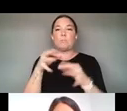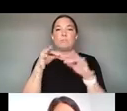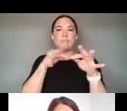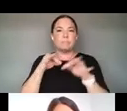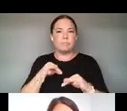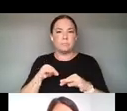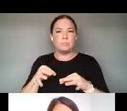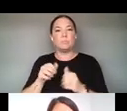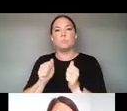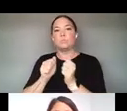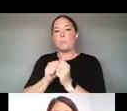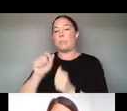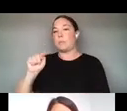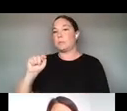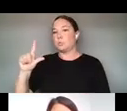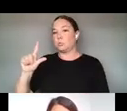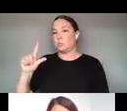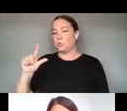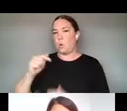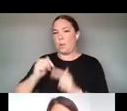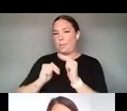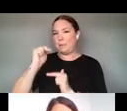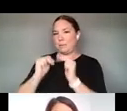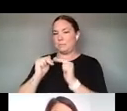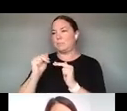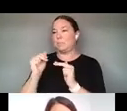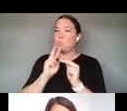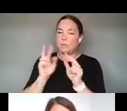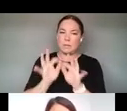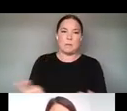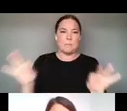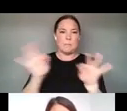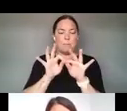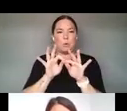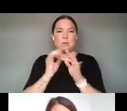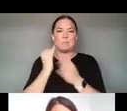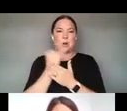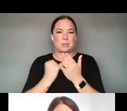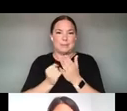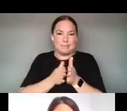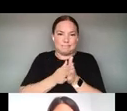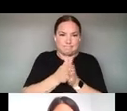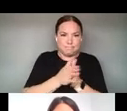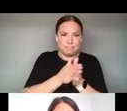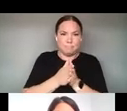WHICH WAS A SIGNIFICANT ARTISTIC PURSUIT AND A VITAL FOUNDATION FOR CREATORS. SO, HOPEFULLY,